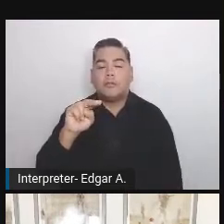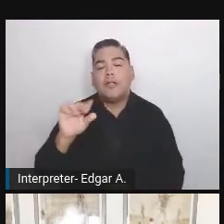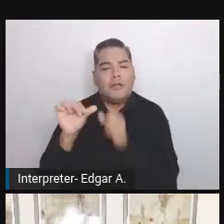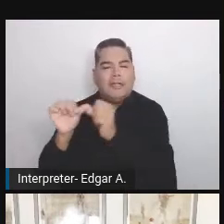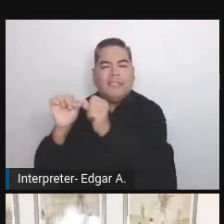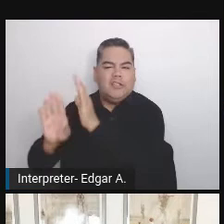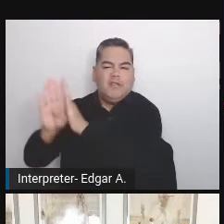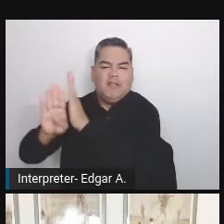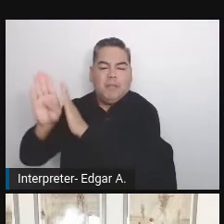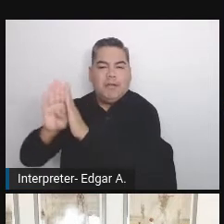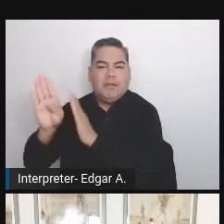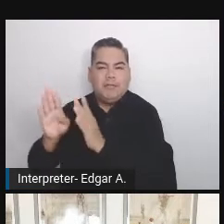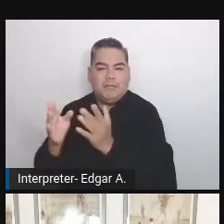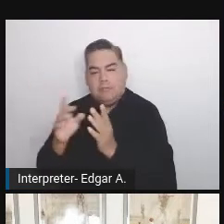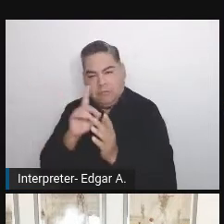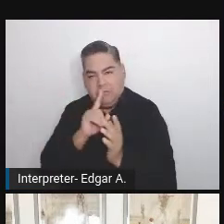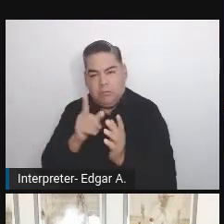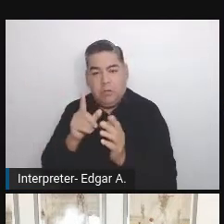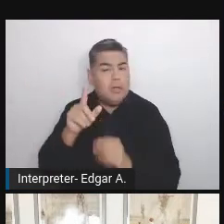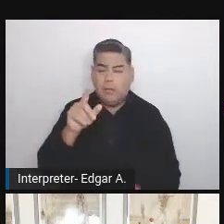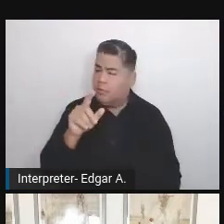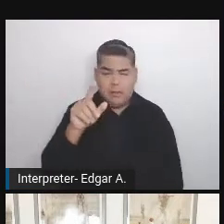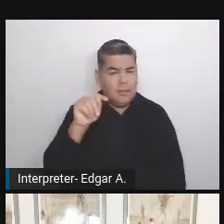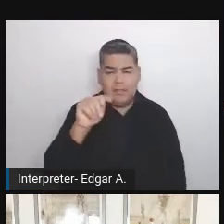It's not a tool it's a methodology of how we work.